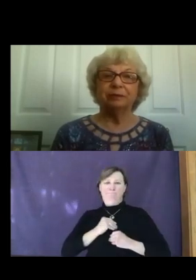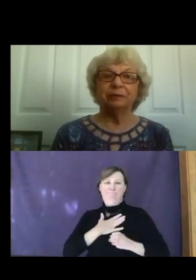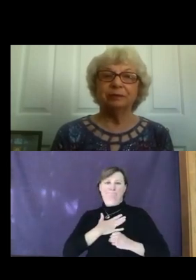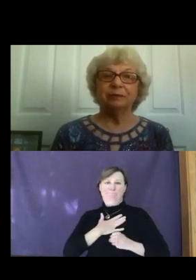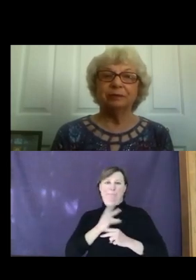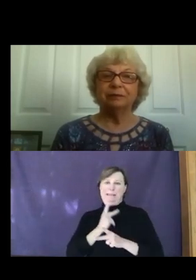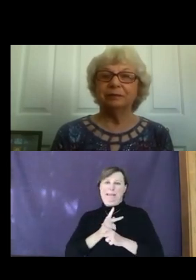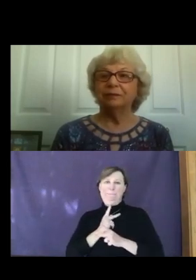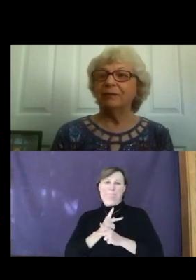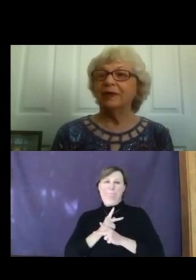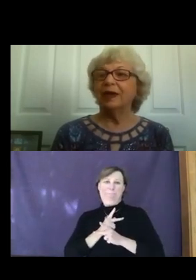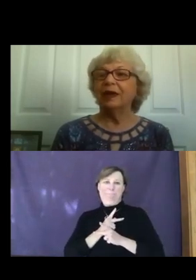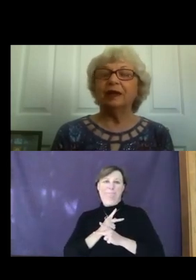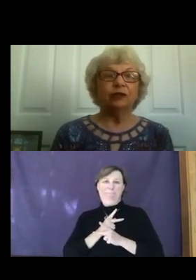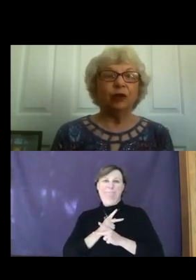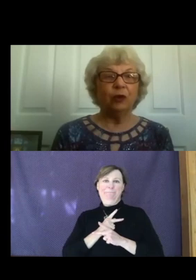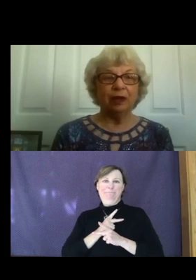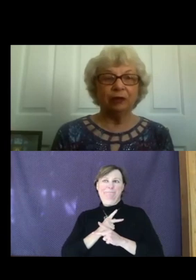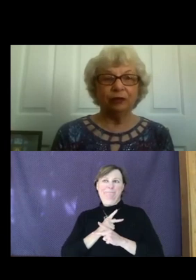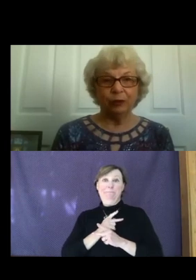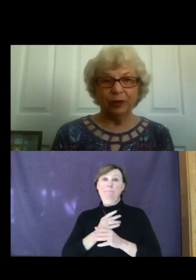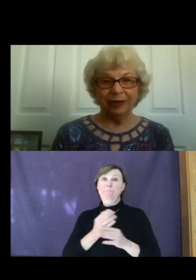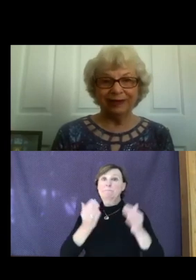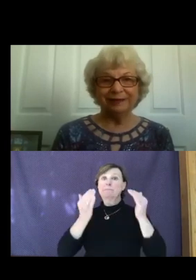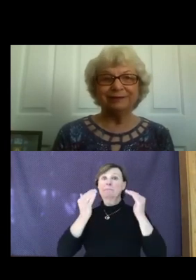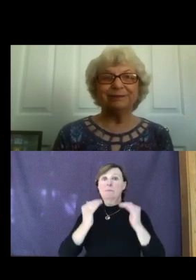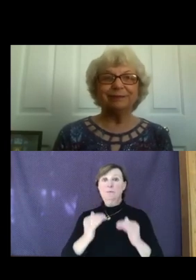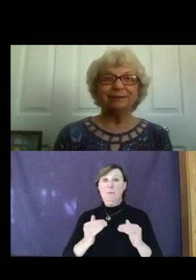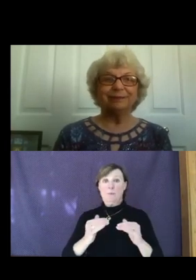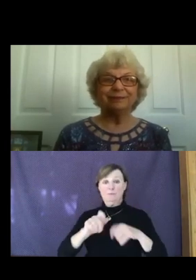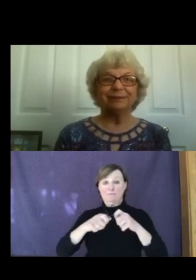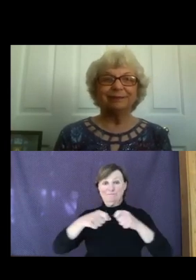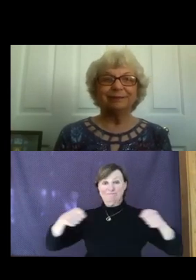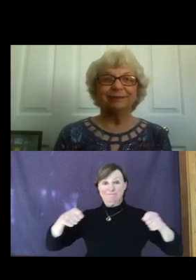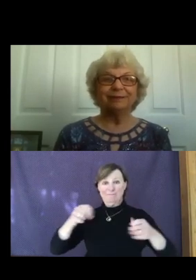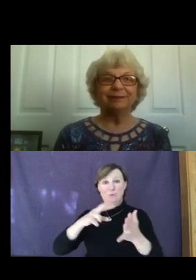And so ends the reading.